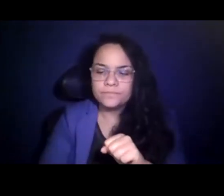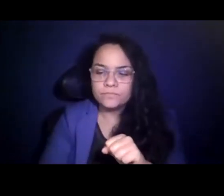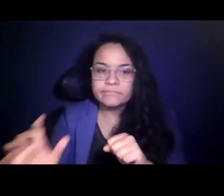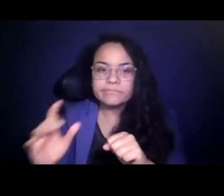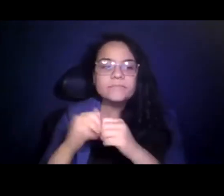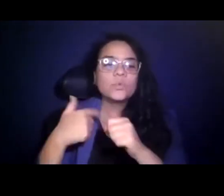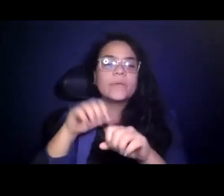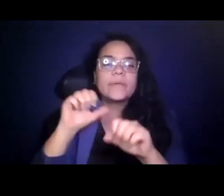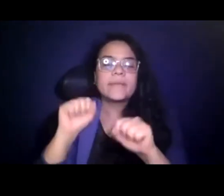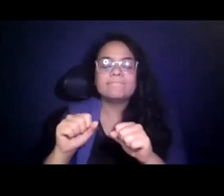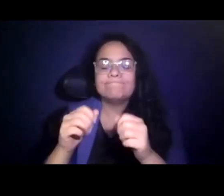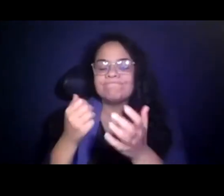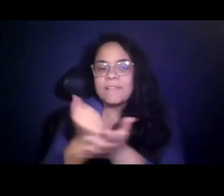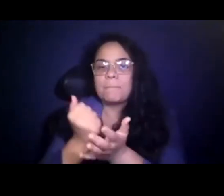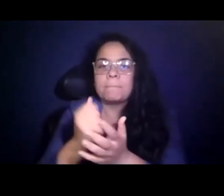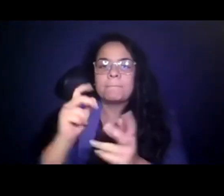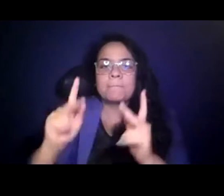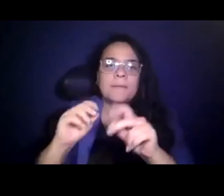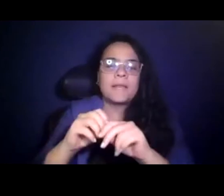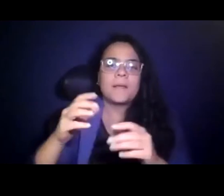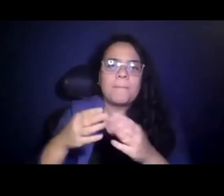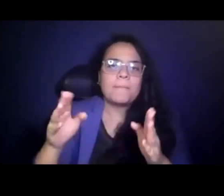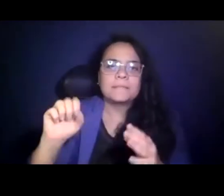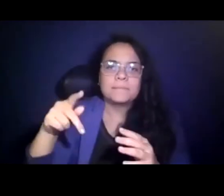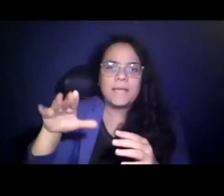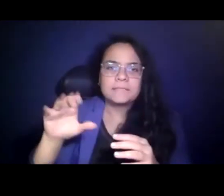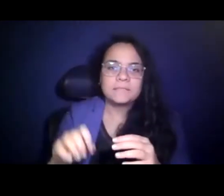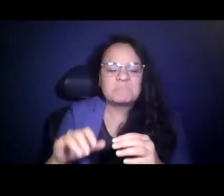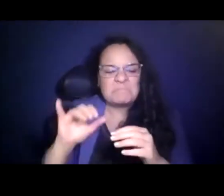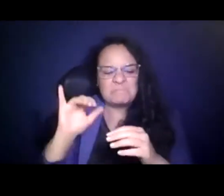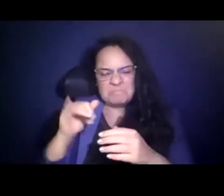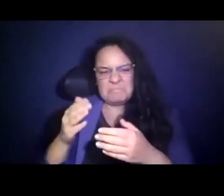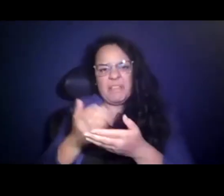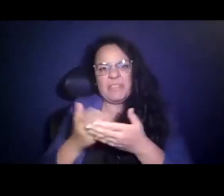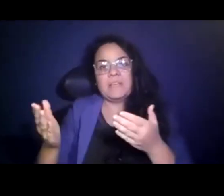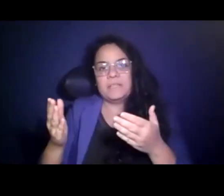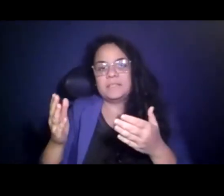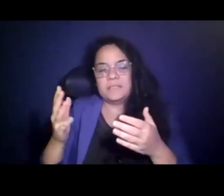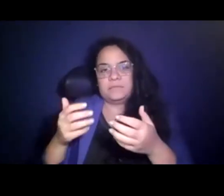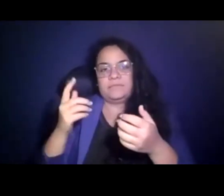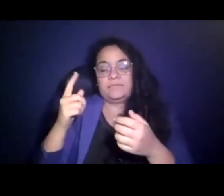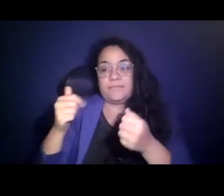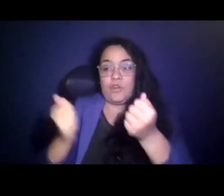15:21:08 And so those are all great things that I think under Administrator Fernandez will continue.